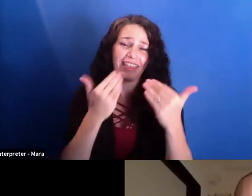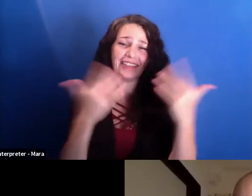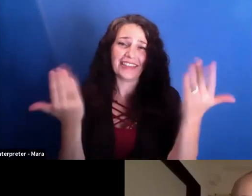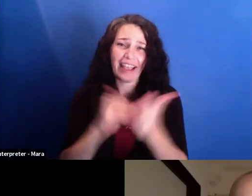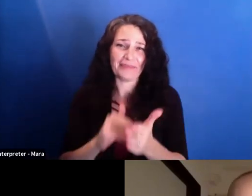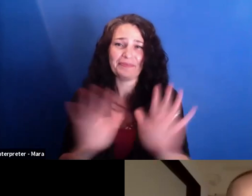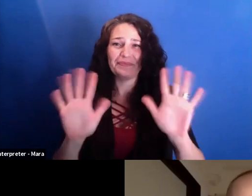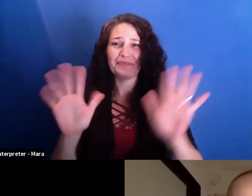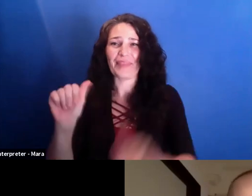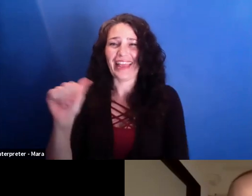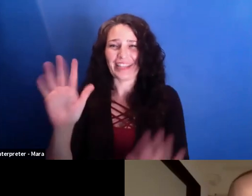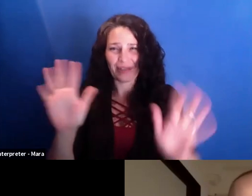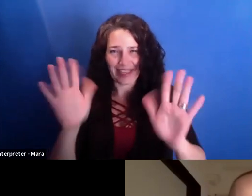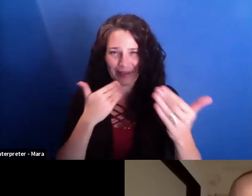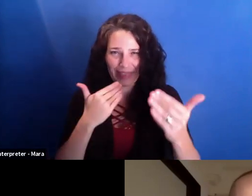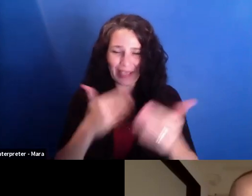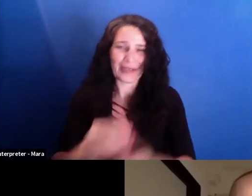Thanks a lot. Thanks.